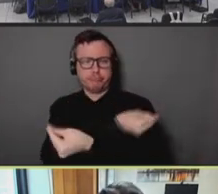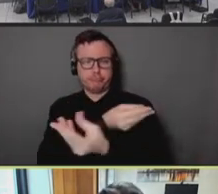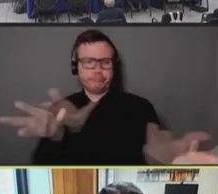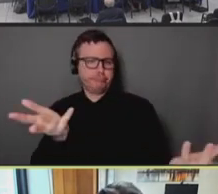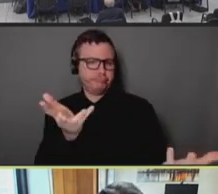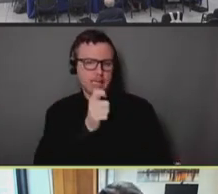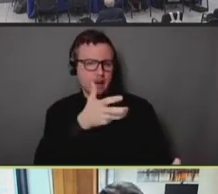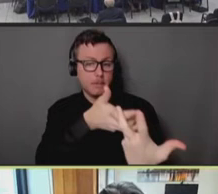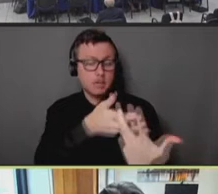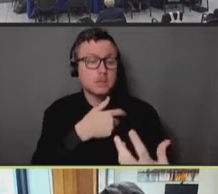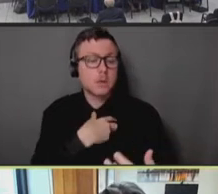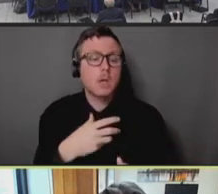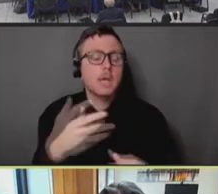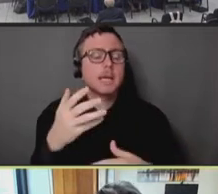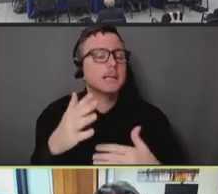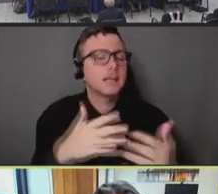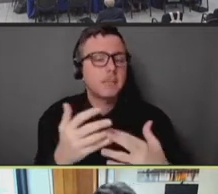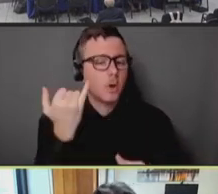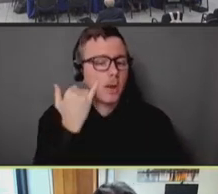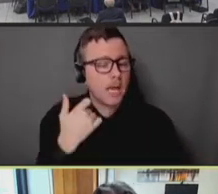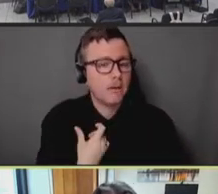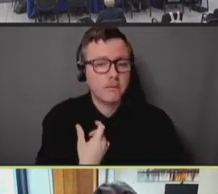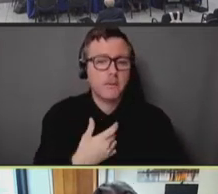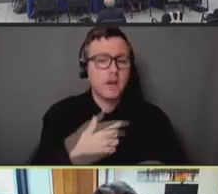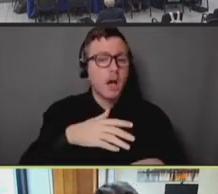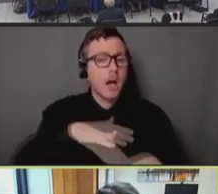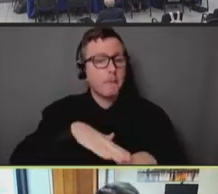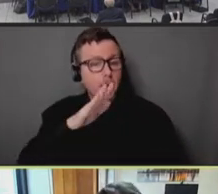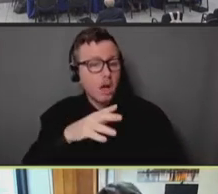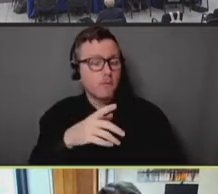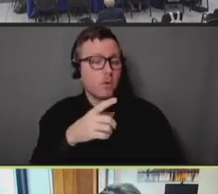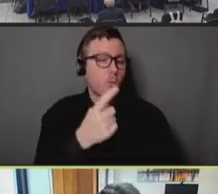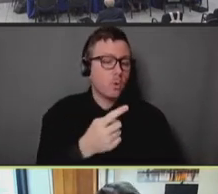number of languages, there are still people who are left behind because we're not reaching them,